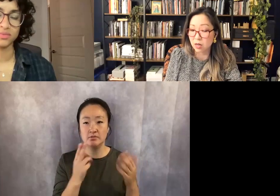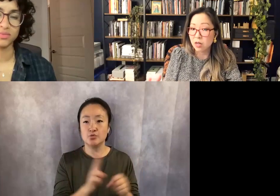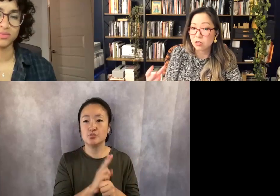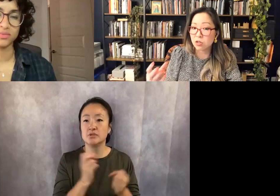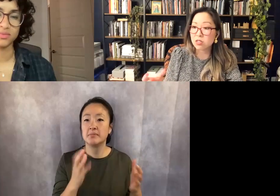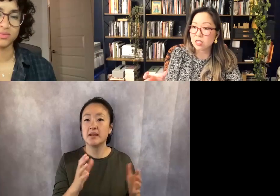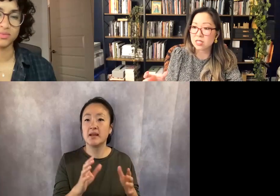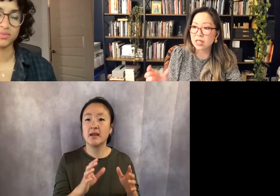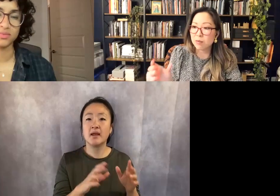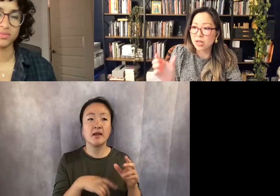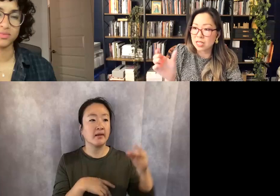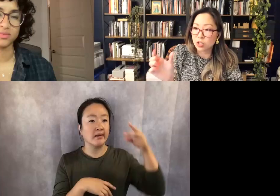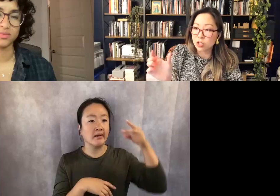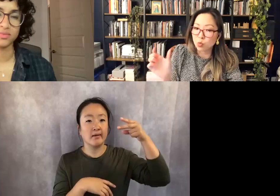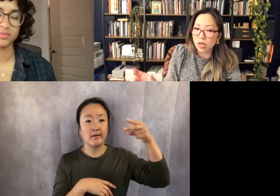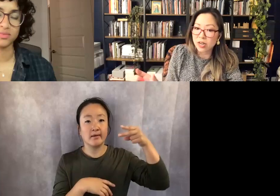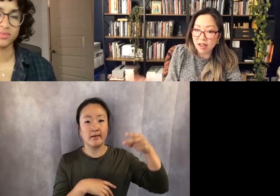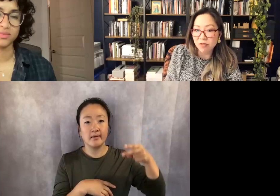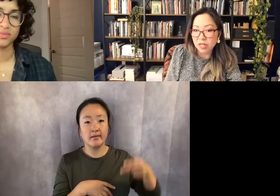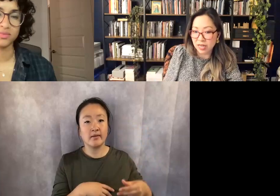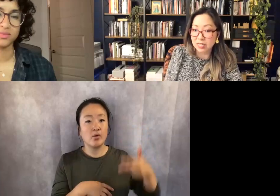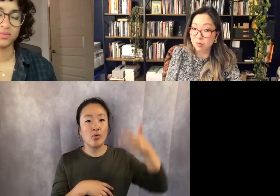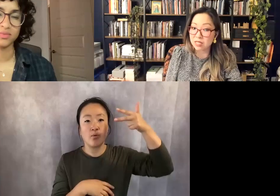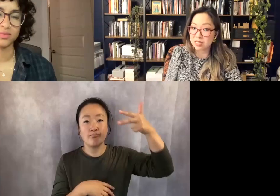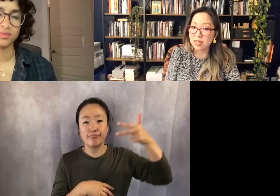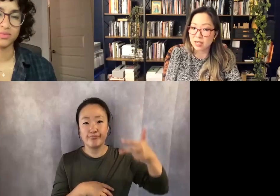And tercets, I think because I just wanted every line to be seen.